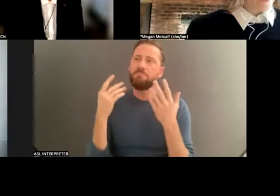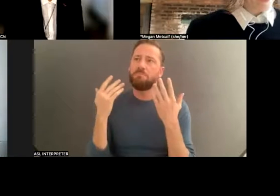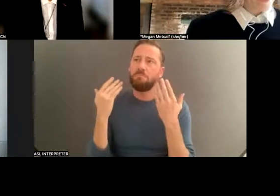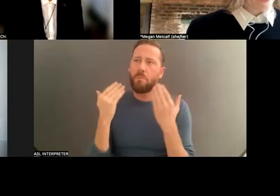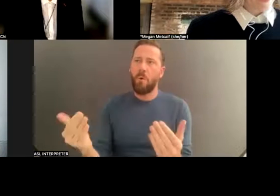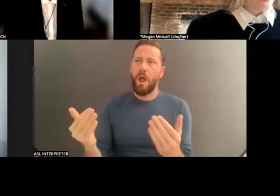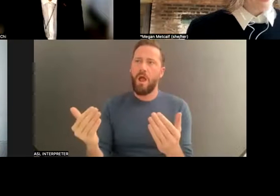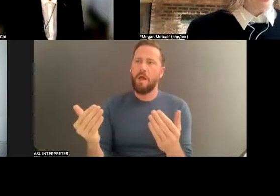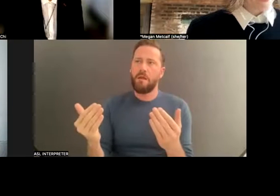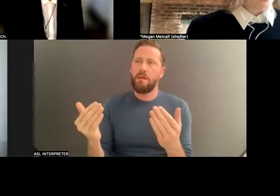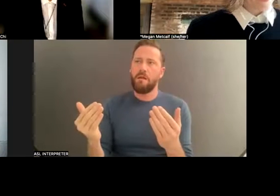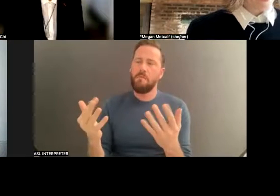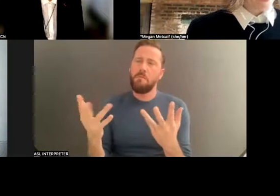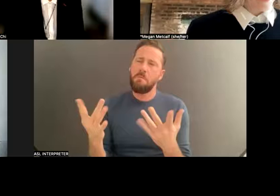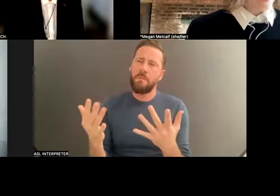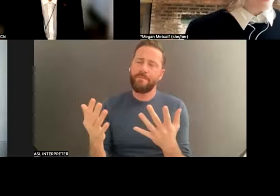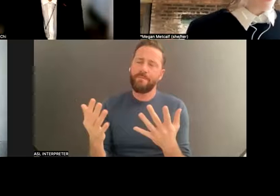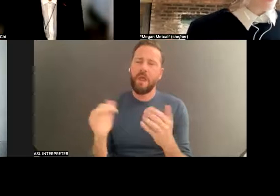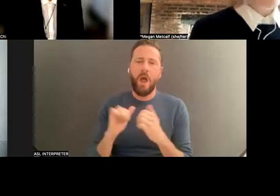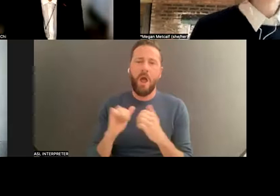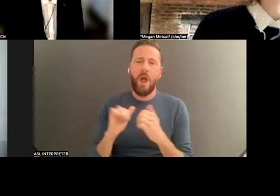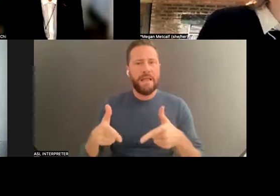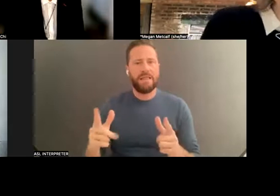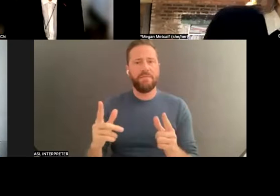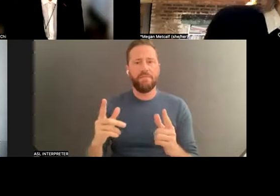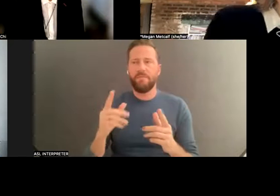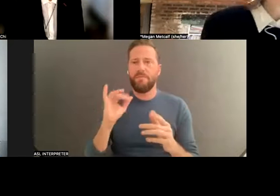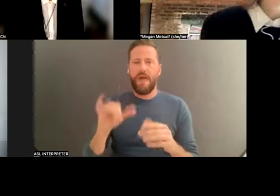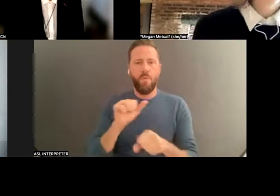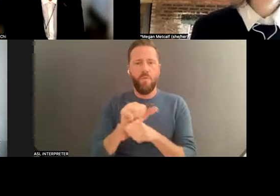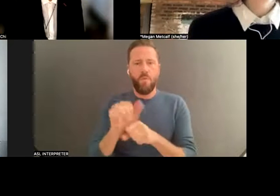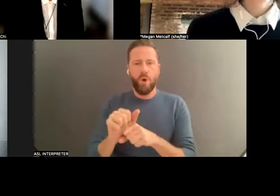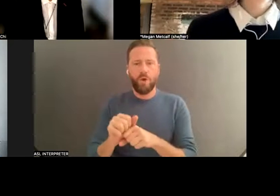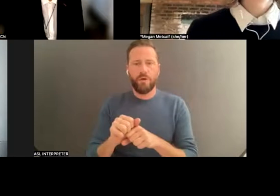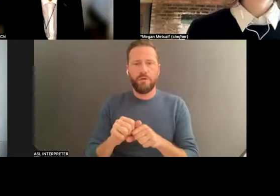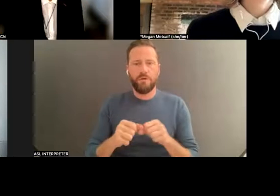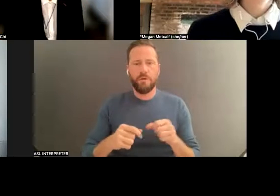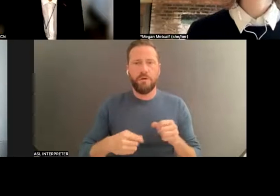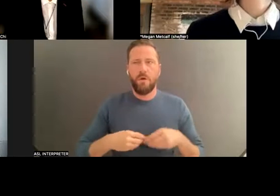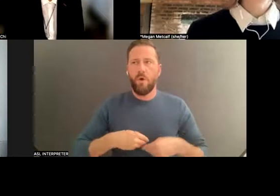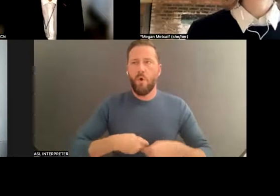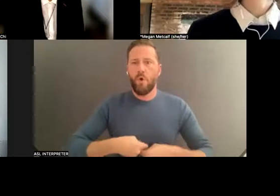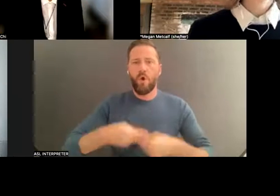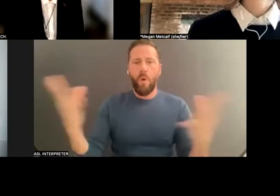allow the work to go out into the world, and how much control we have over that, as well. I think that's another